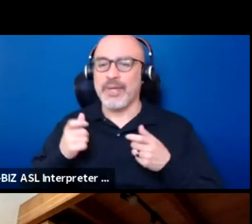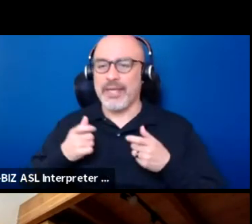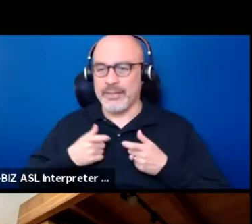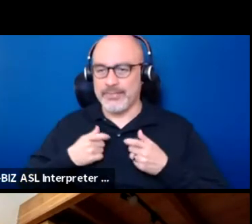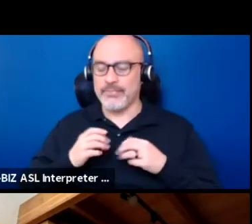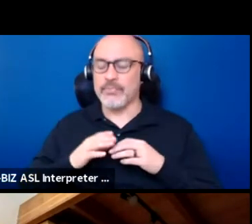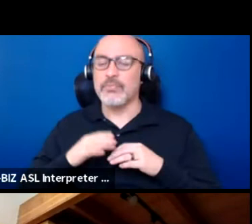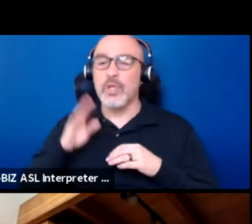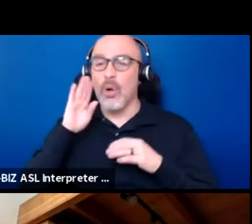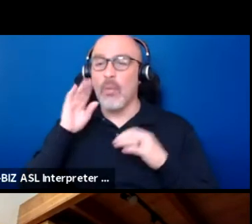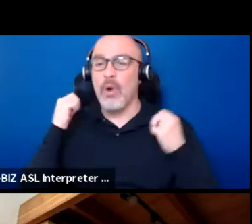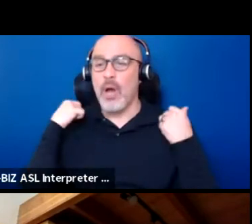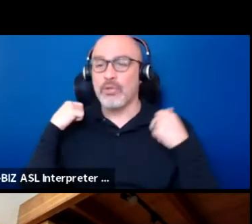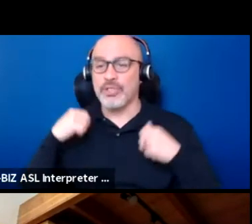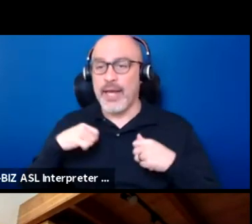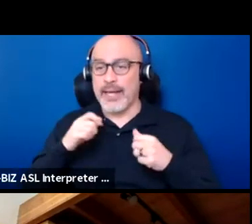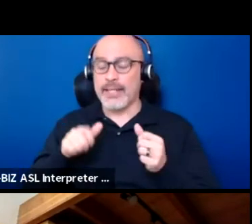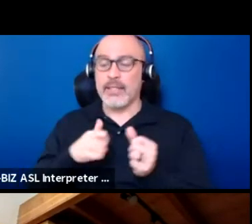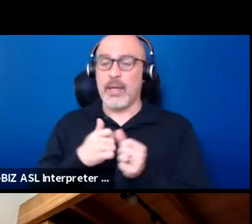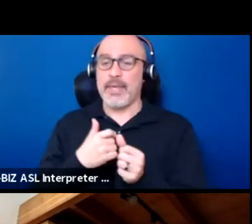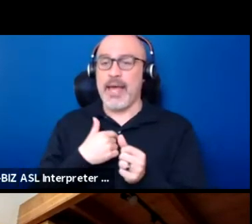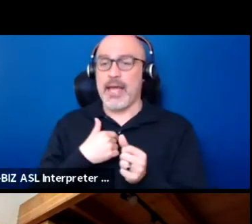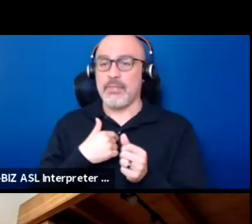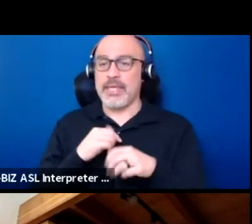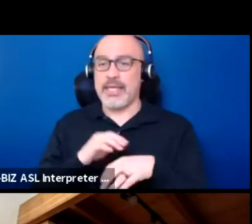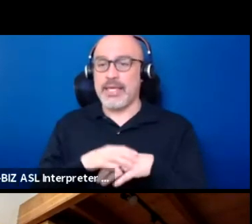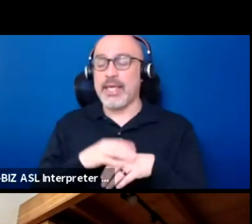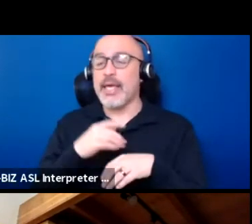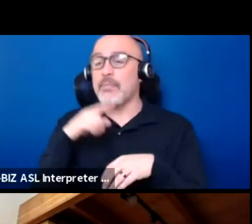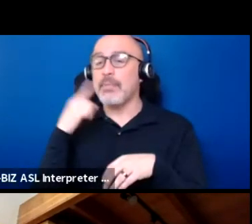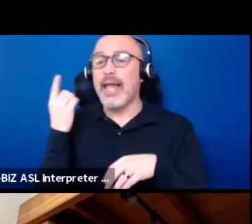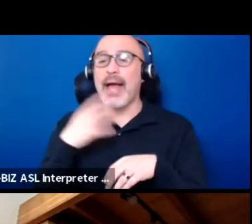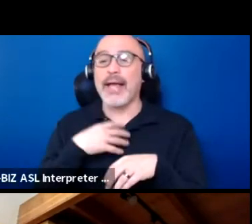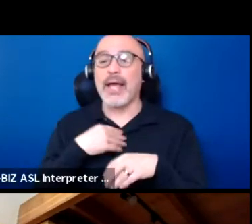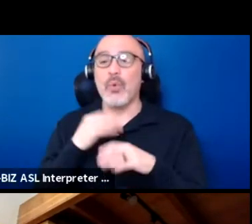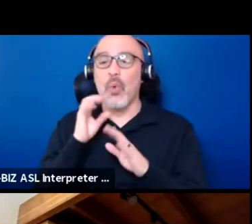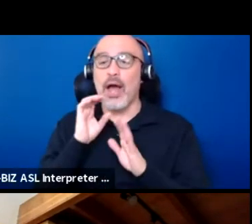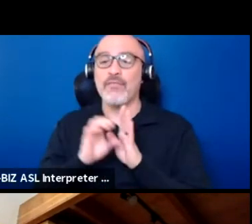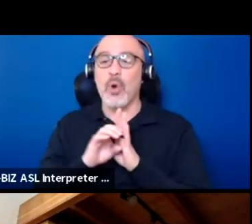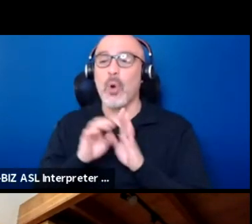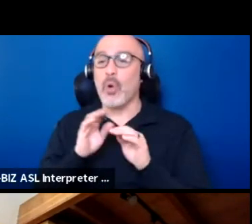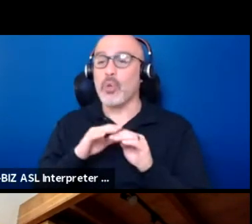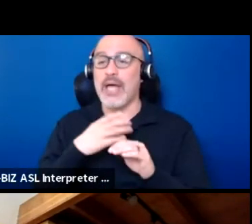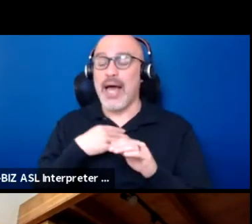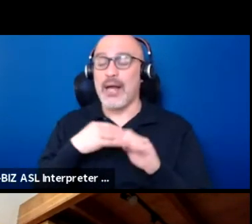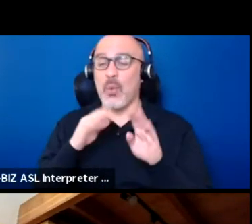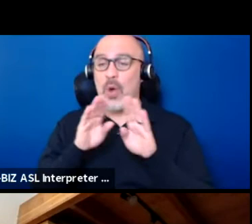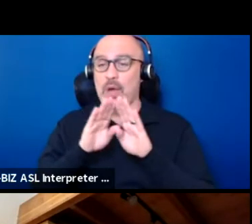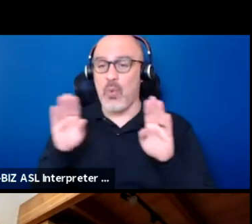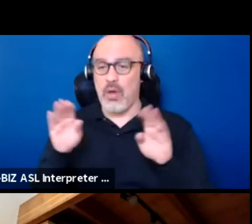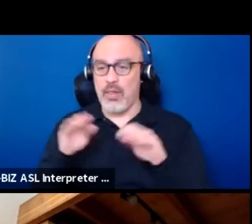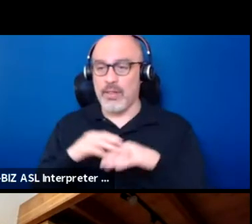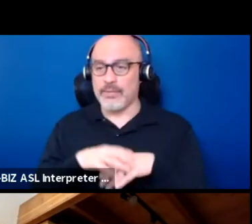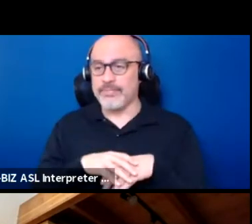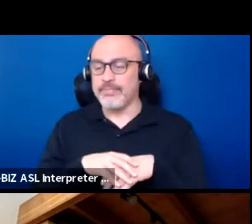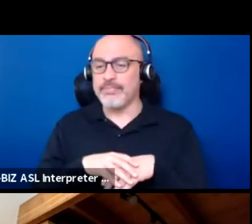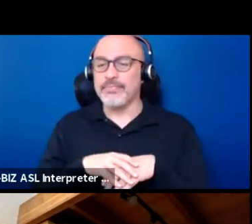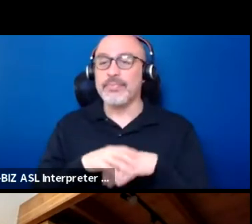and behind me are black and white photos on a white wall. I would like to acknowledge